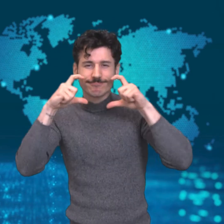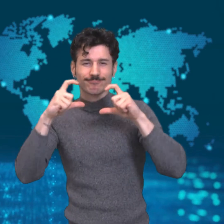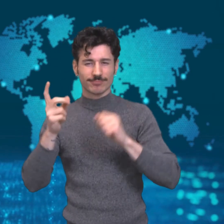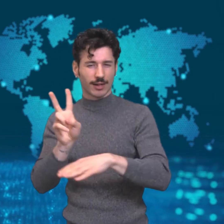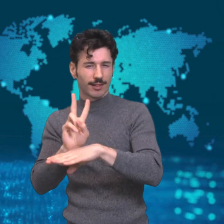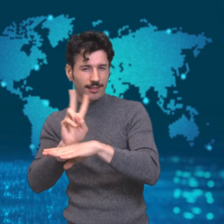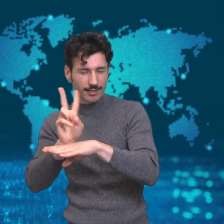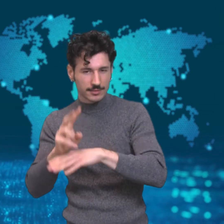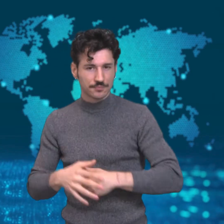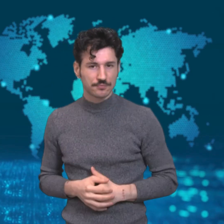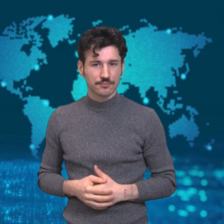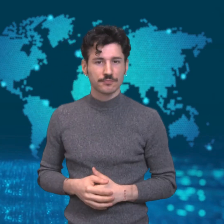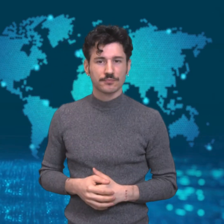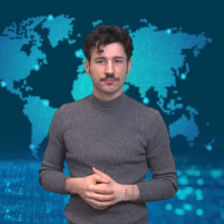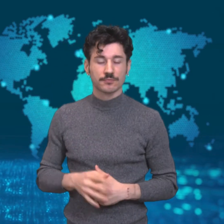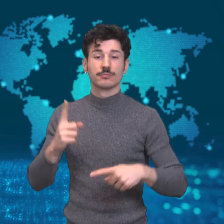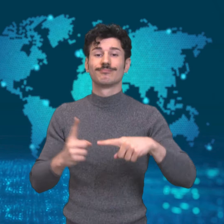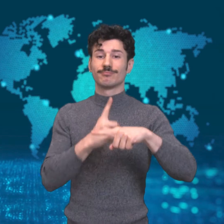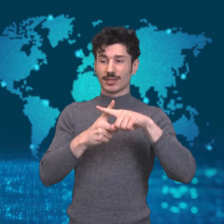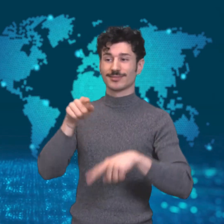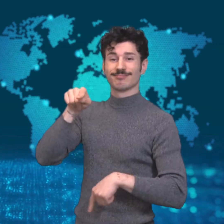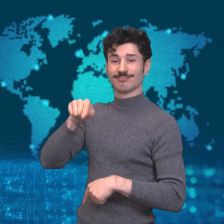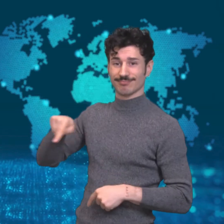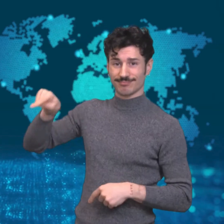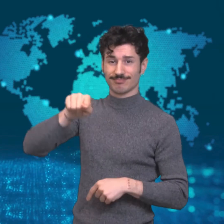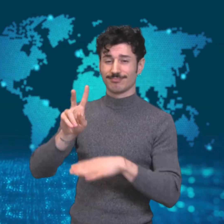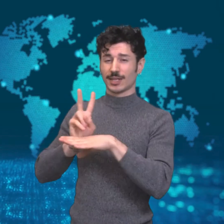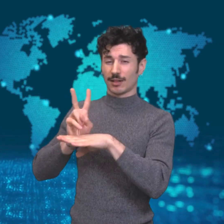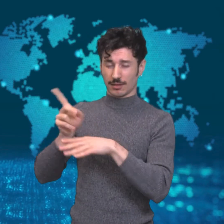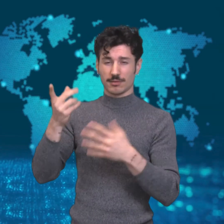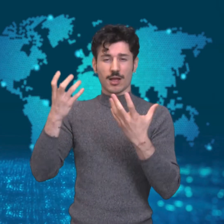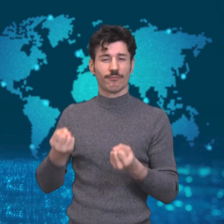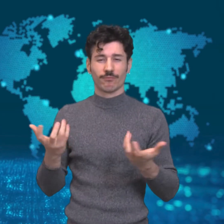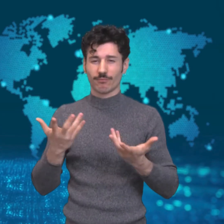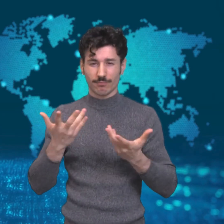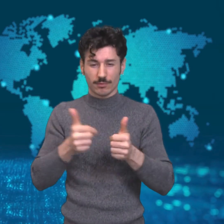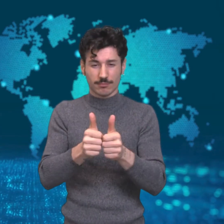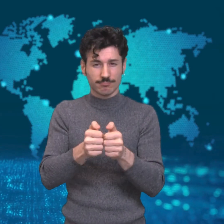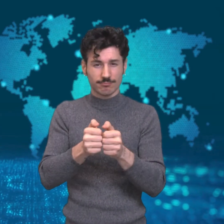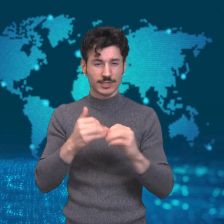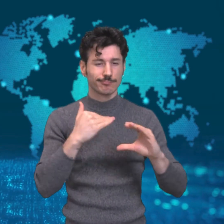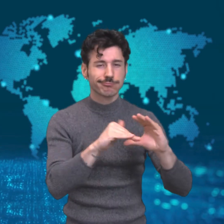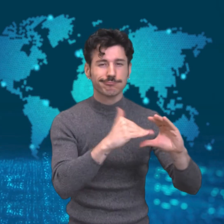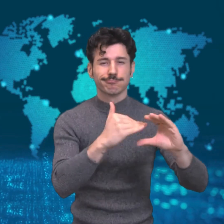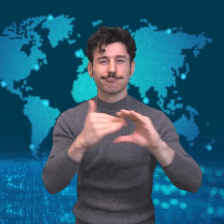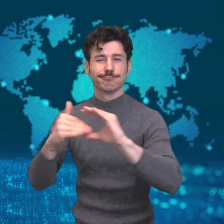consumers to purchase merchandise such as face masks and vaccines.